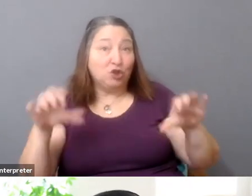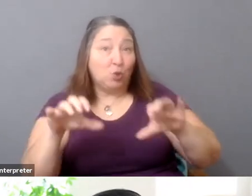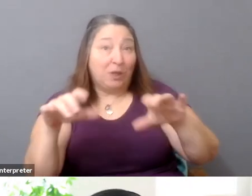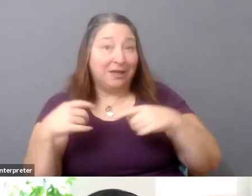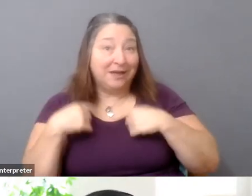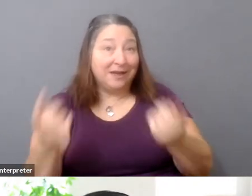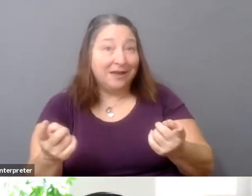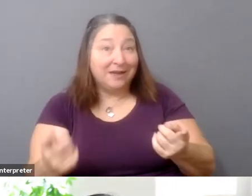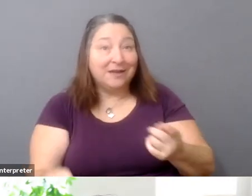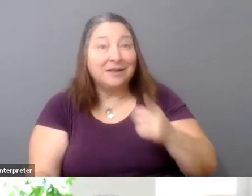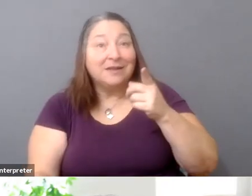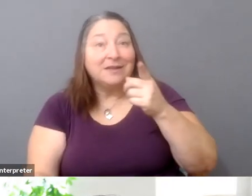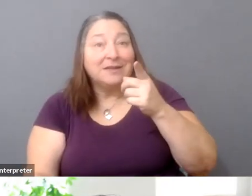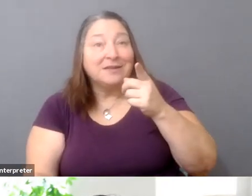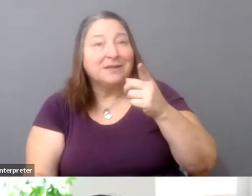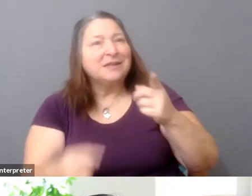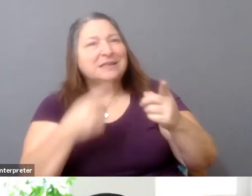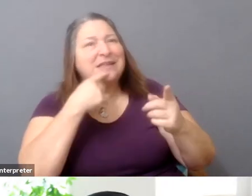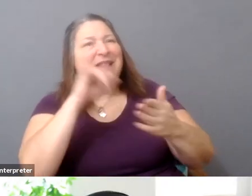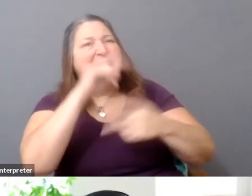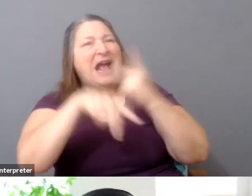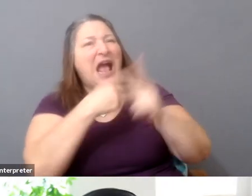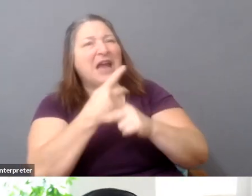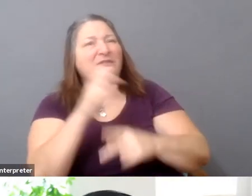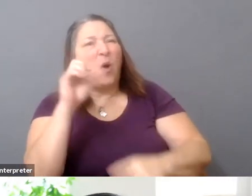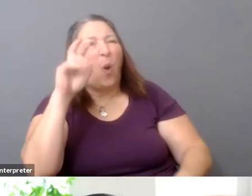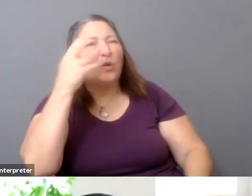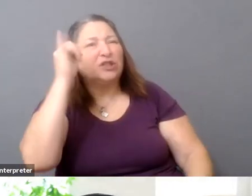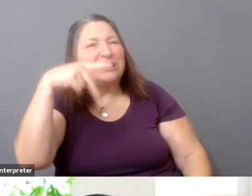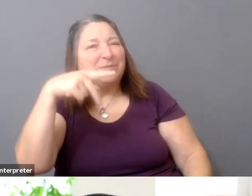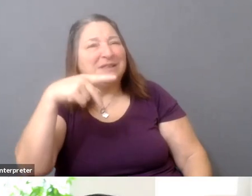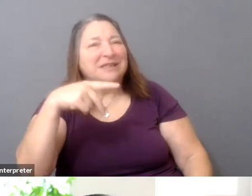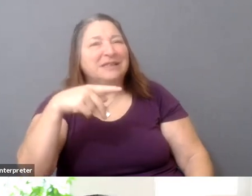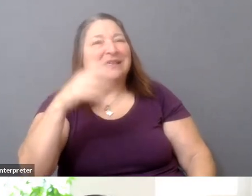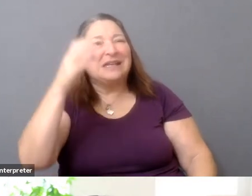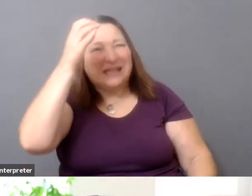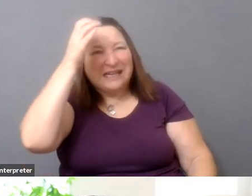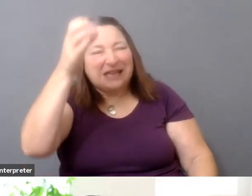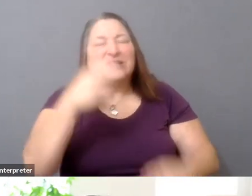Could you define that again, that type of ownership? Yeah, it's a concept called steward ownership.